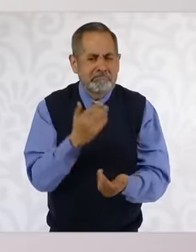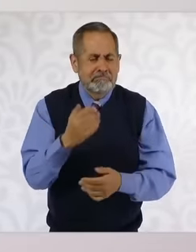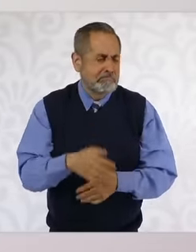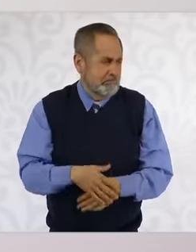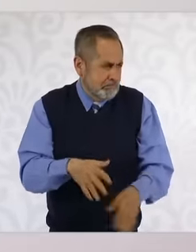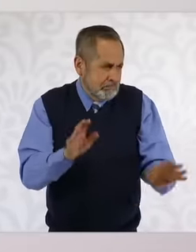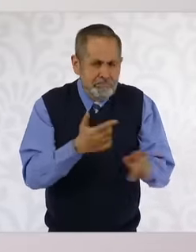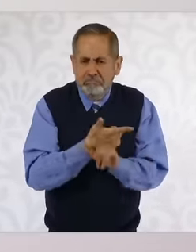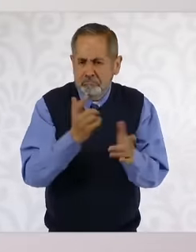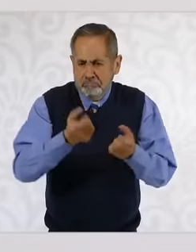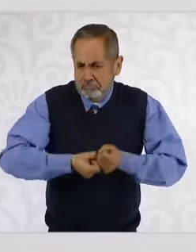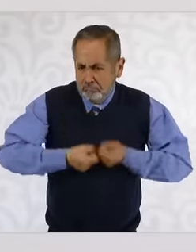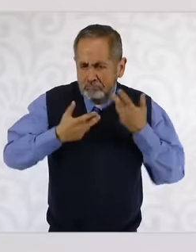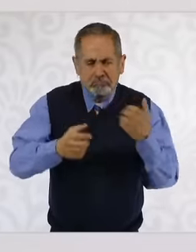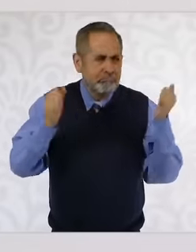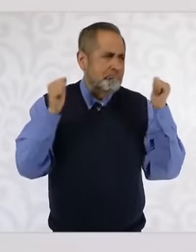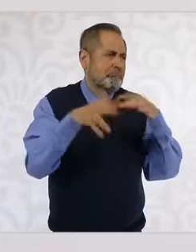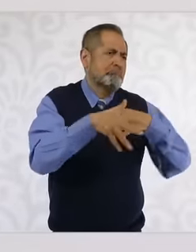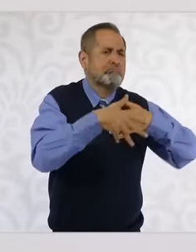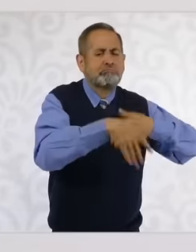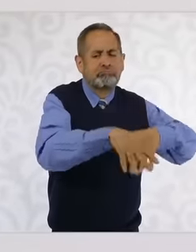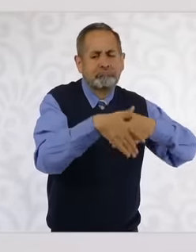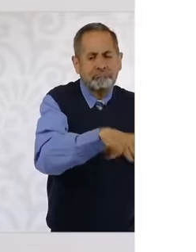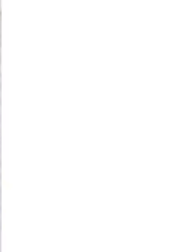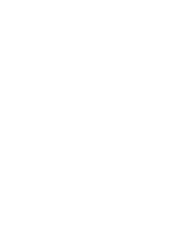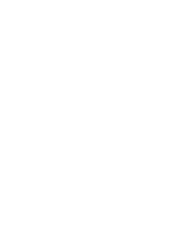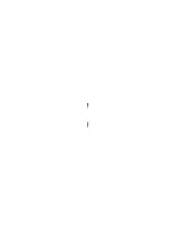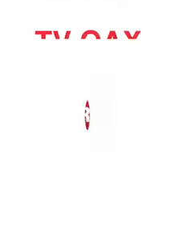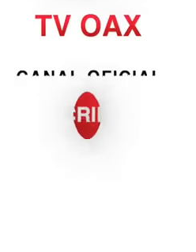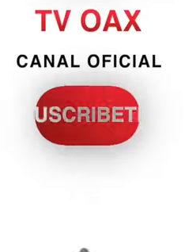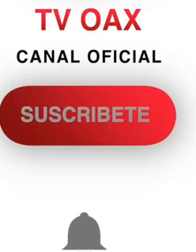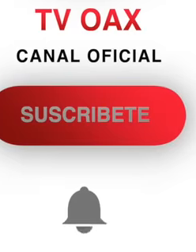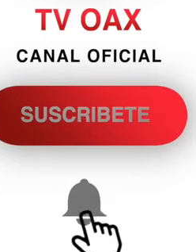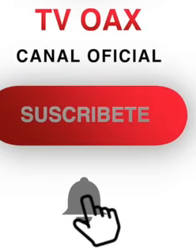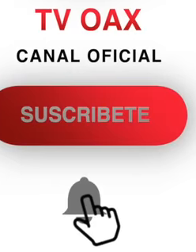and demonstration meetings, there are always freedoms in Mexico, but there is